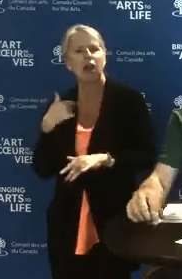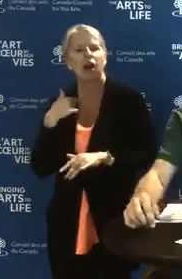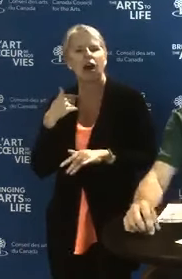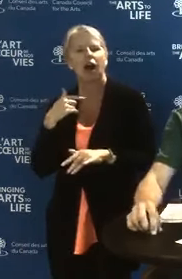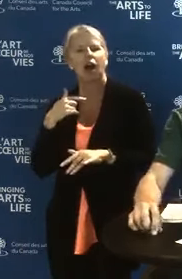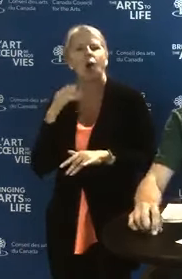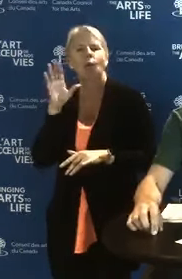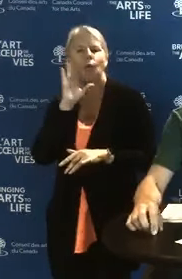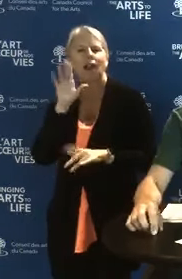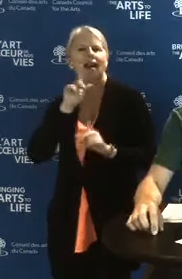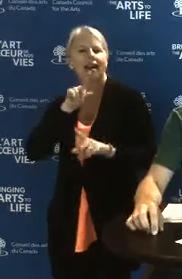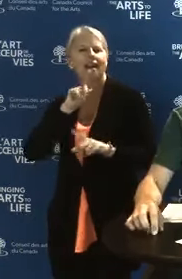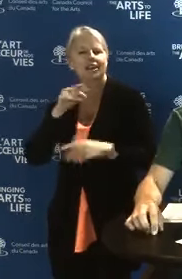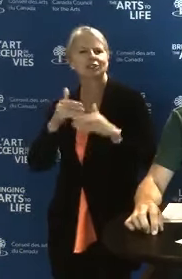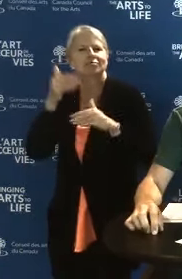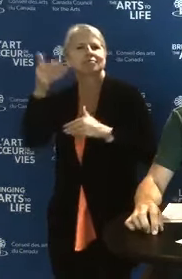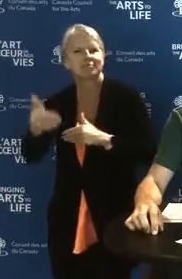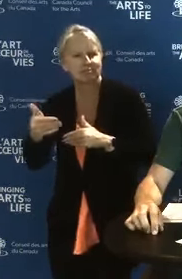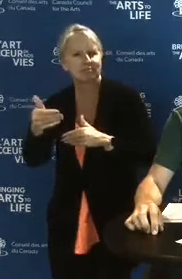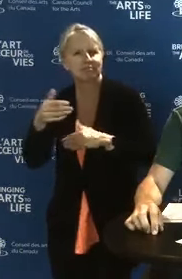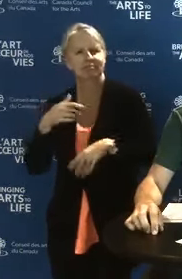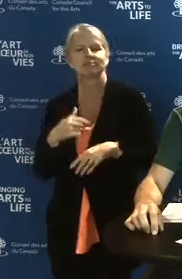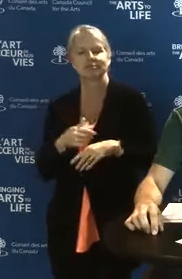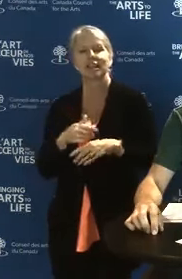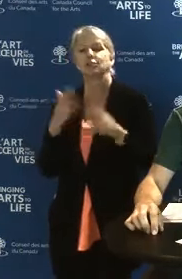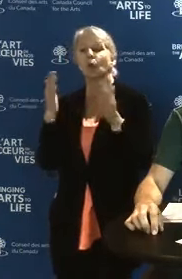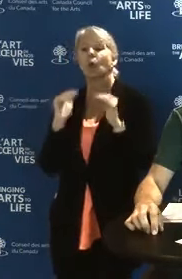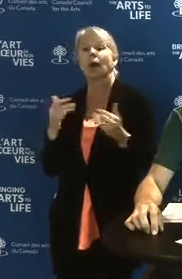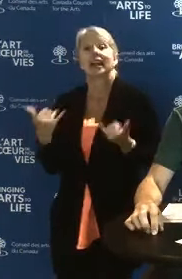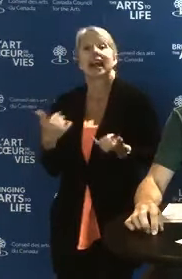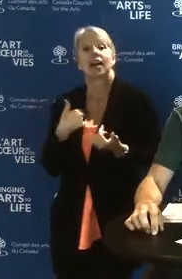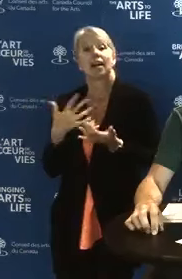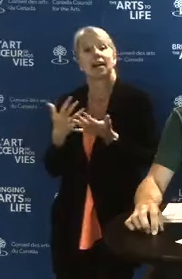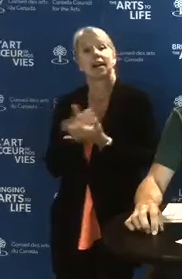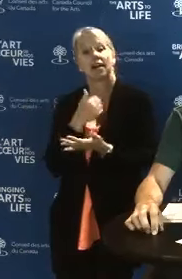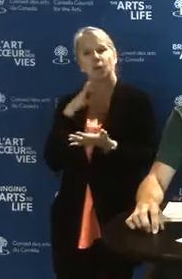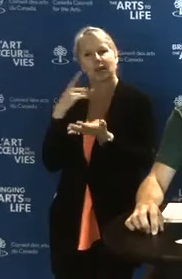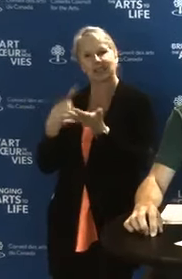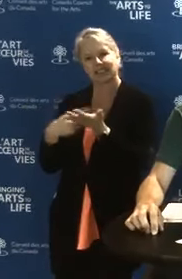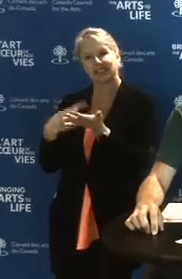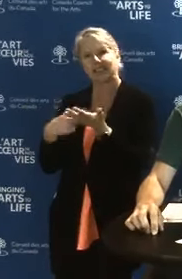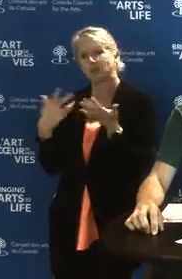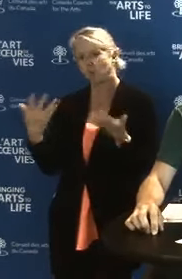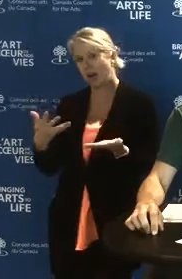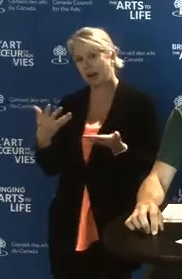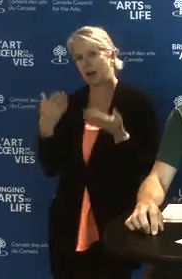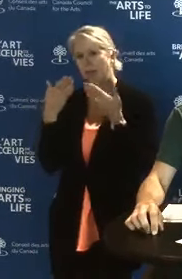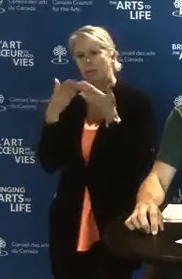Right now we're just going touch base on public access and citizen engagement.